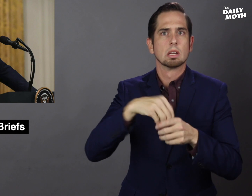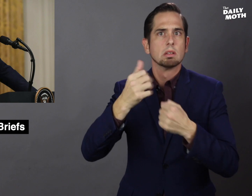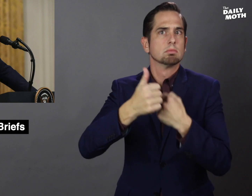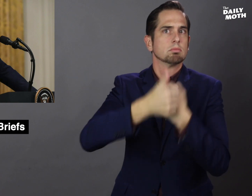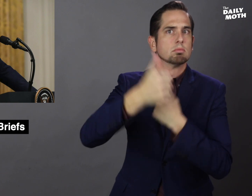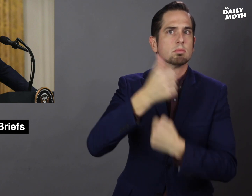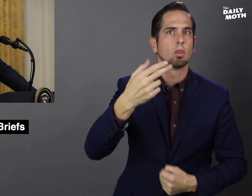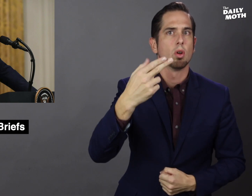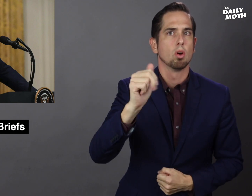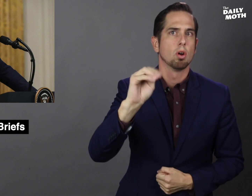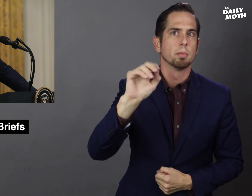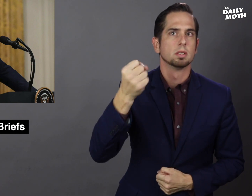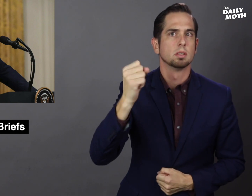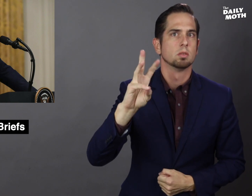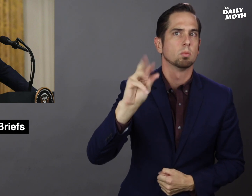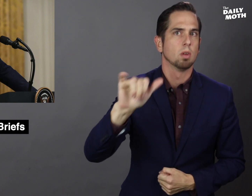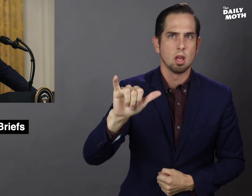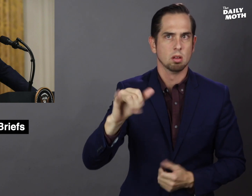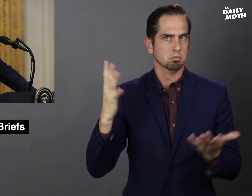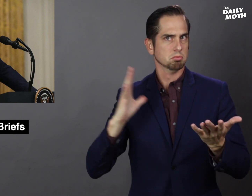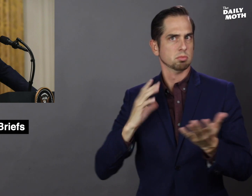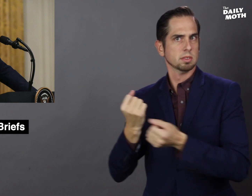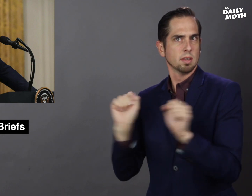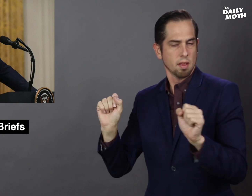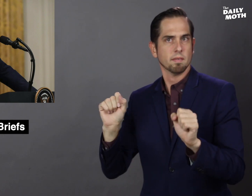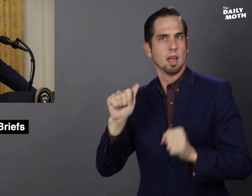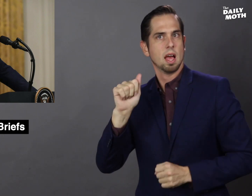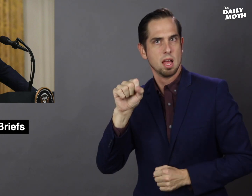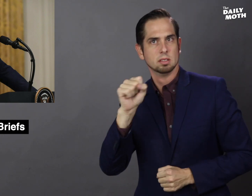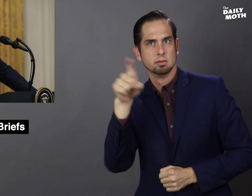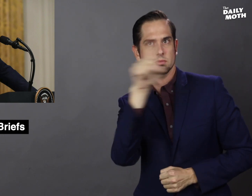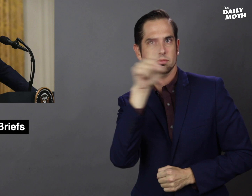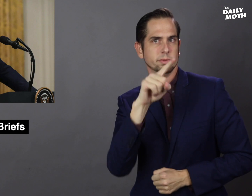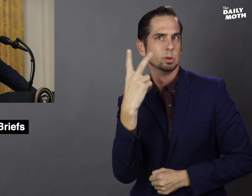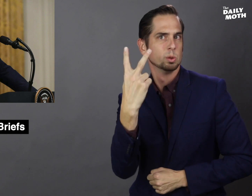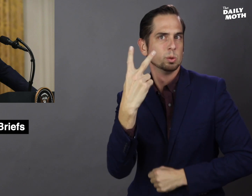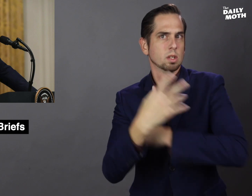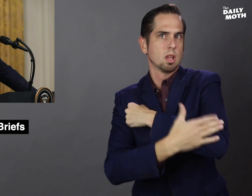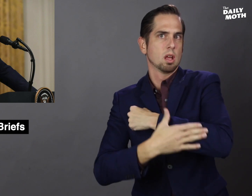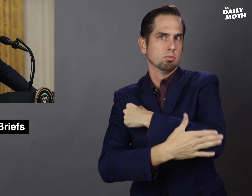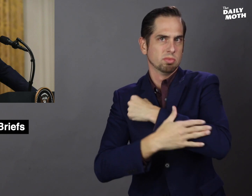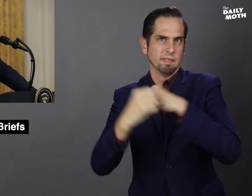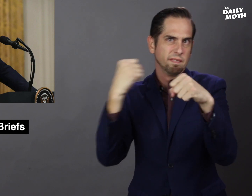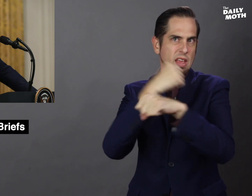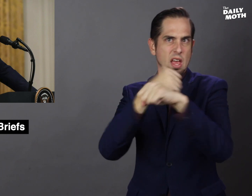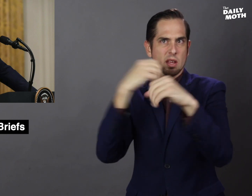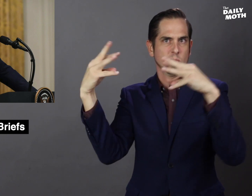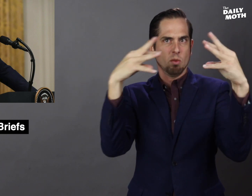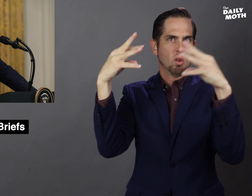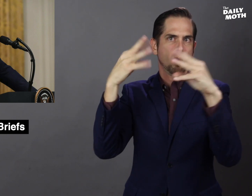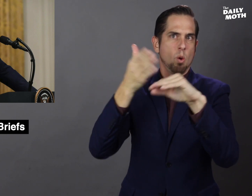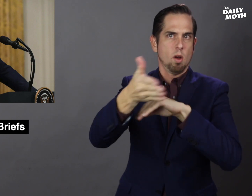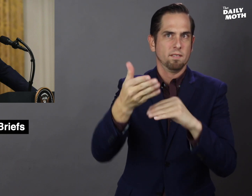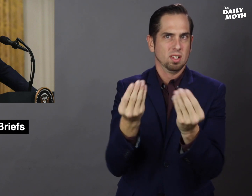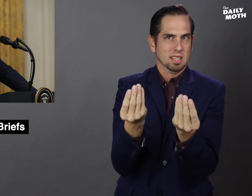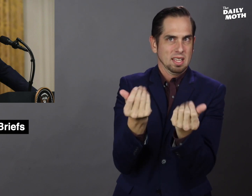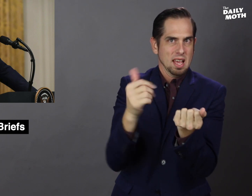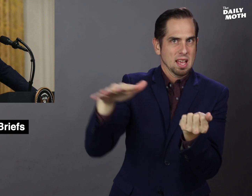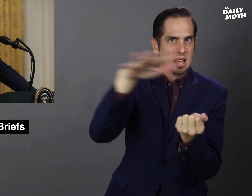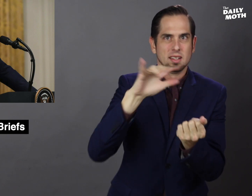in harm's way as two countries fight over land